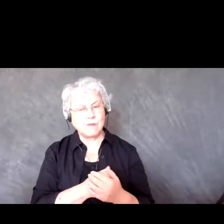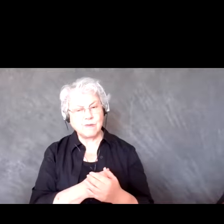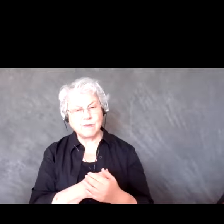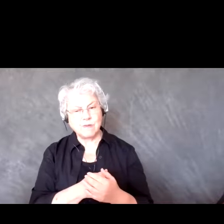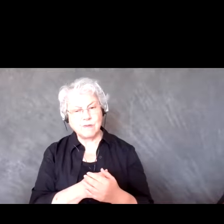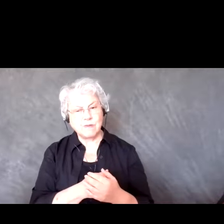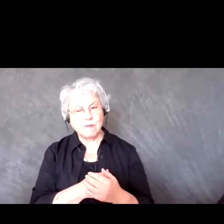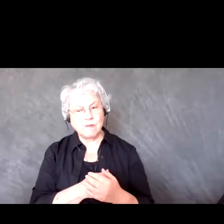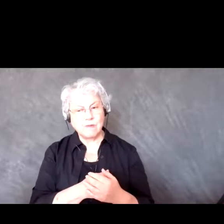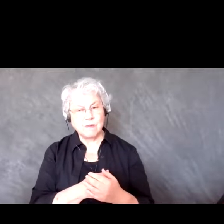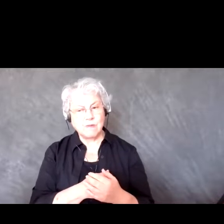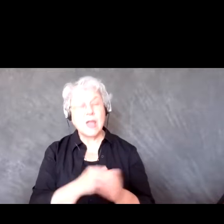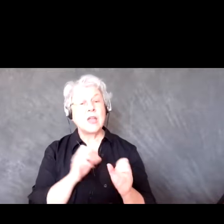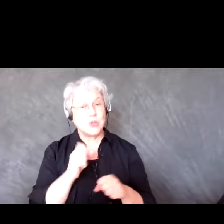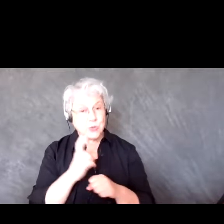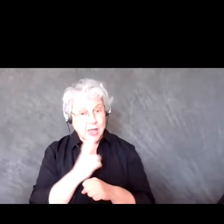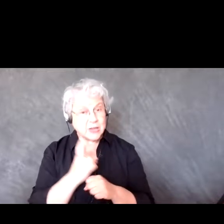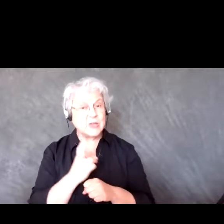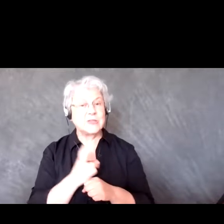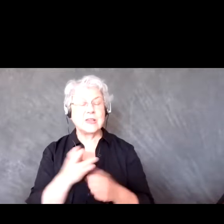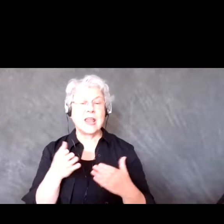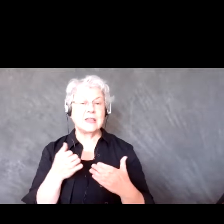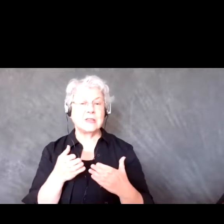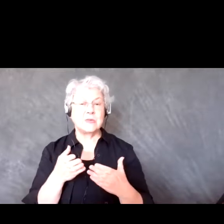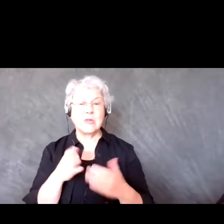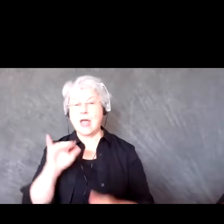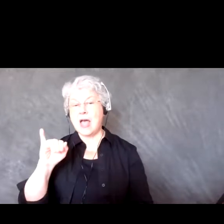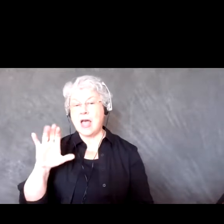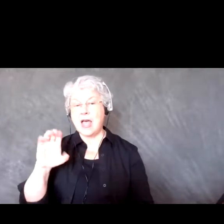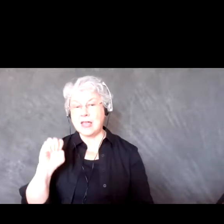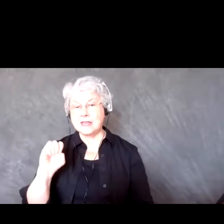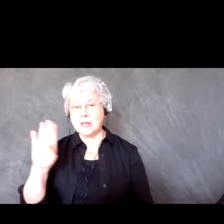You can use it as an icebreaker. That's the only real time I use it as an icebreaker,